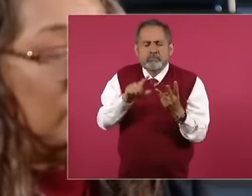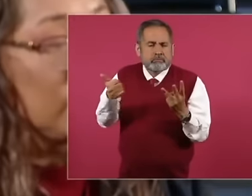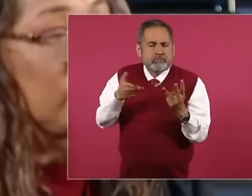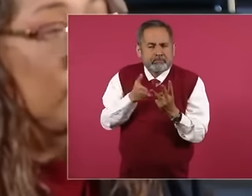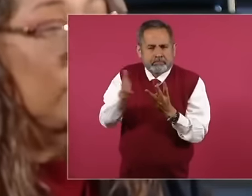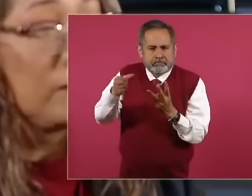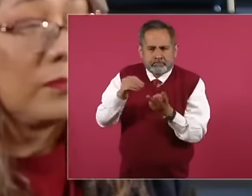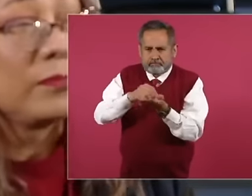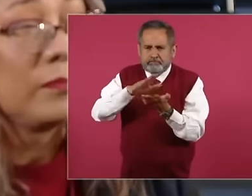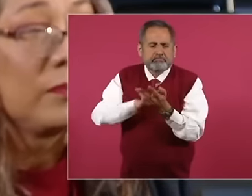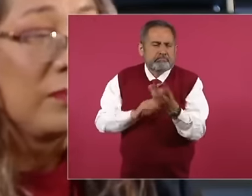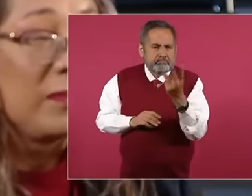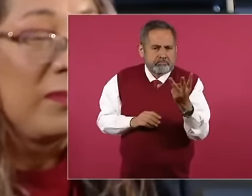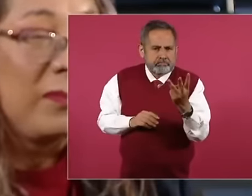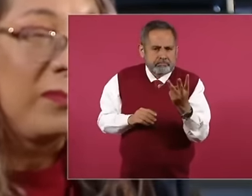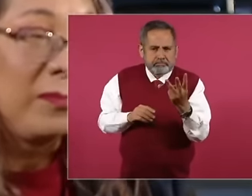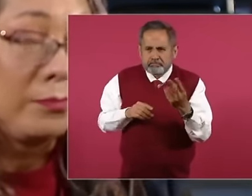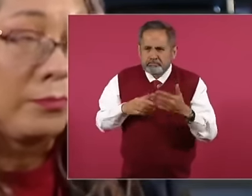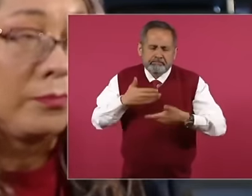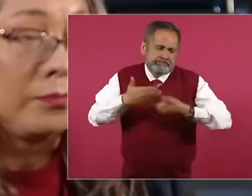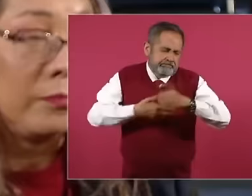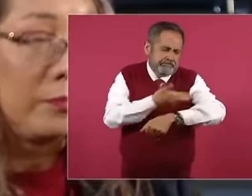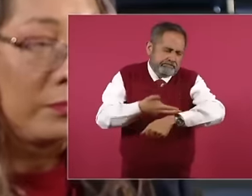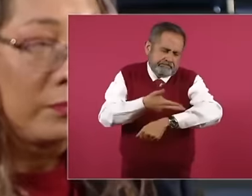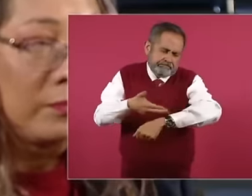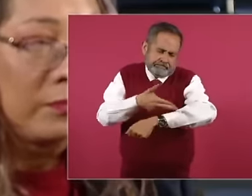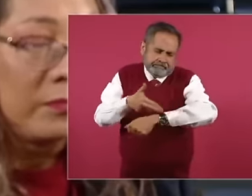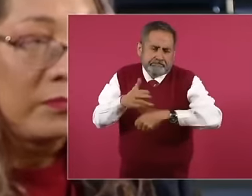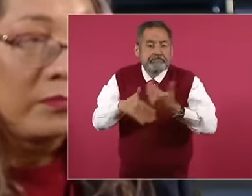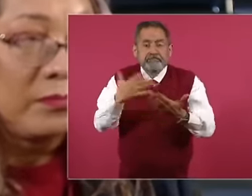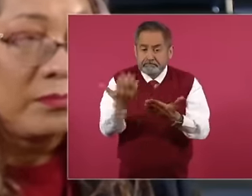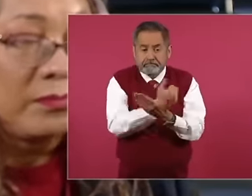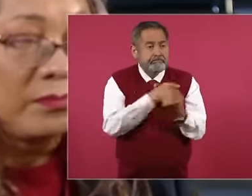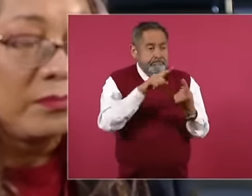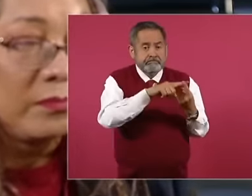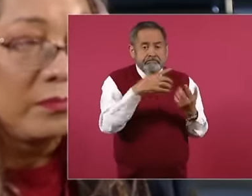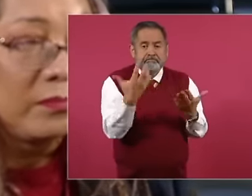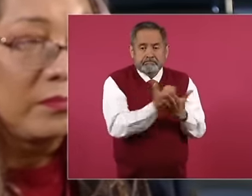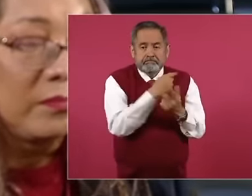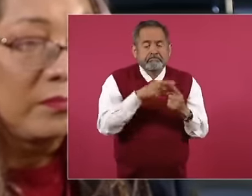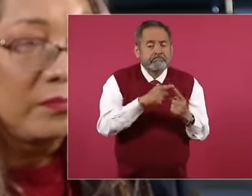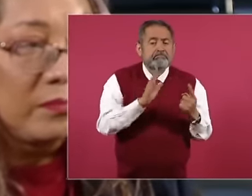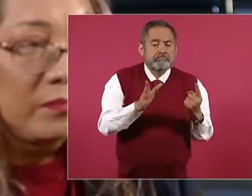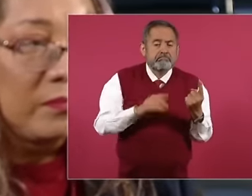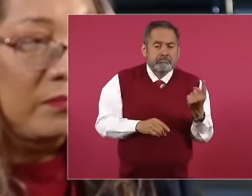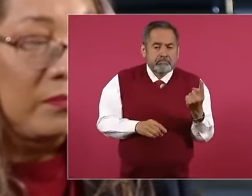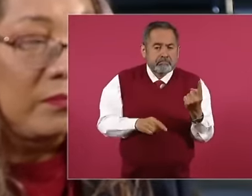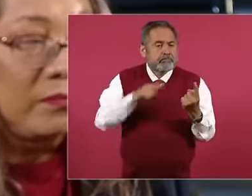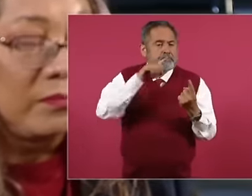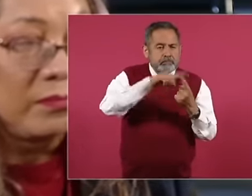registered, they go through the entire process and then after doing a modification